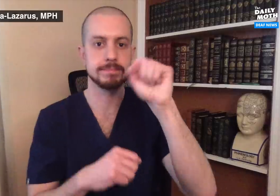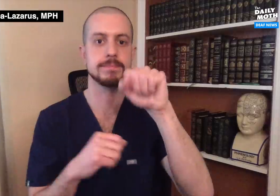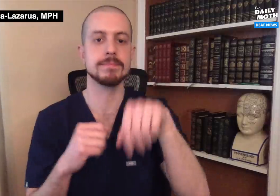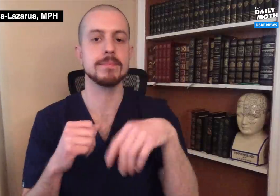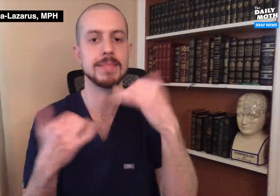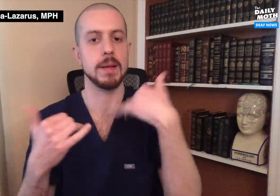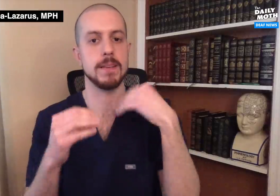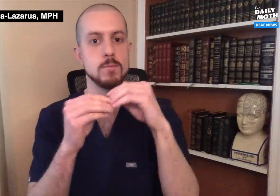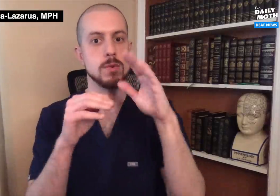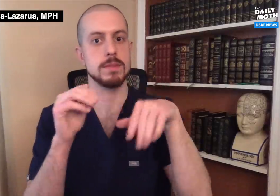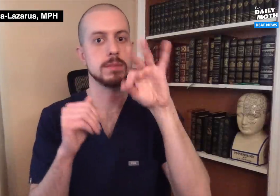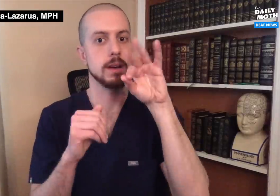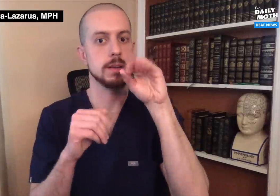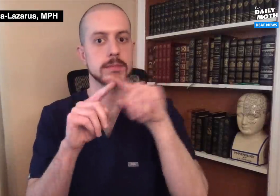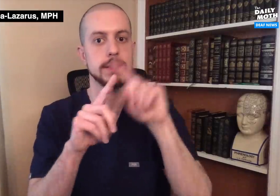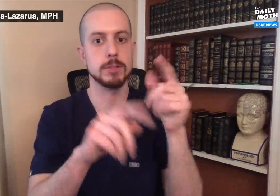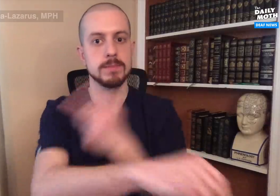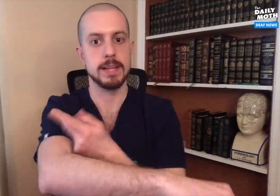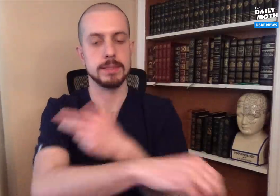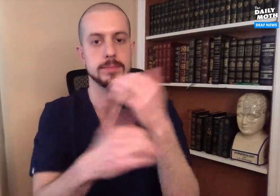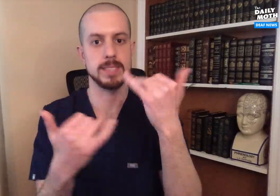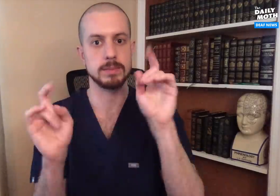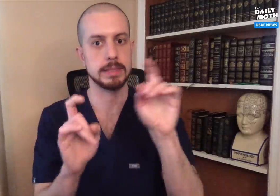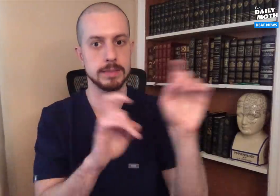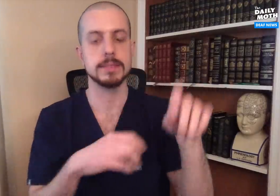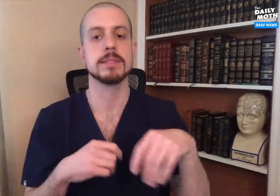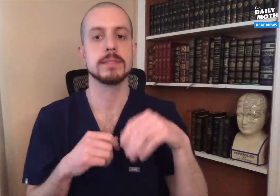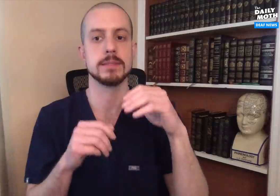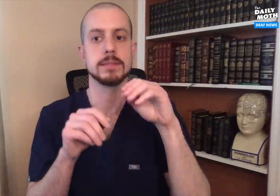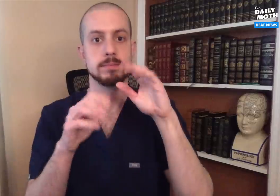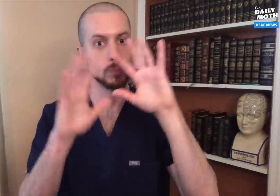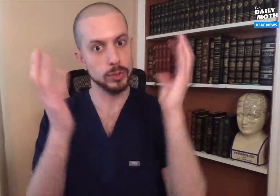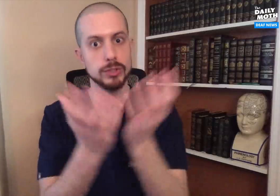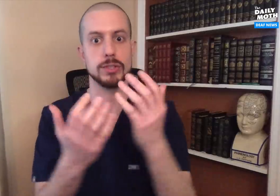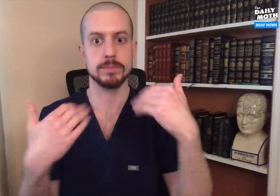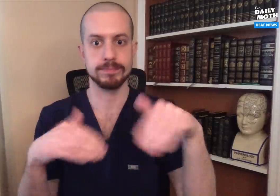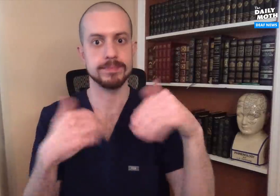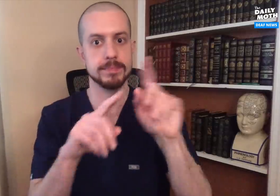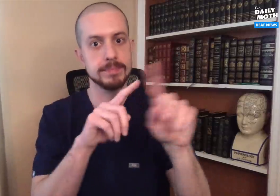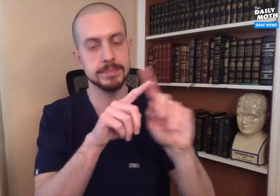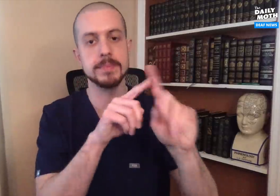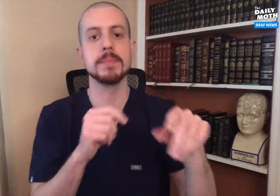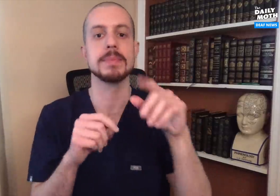There are more than 90 vaccines for this virus currently being tested and developed around the world.